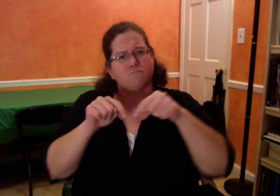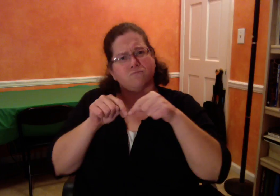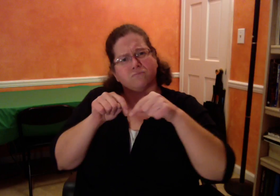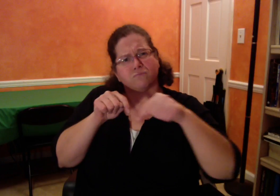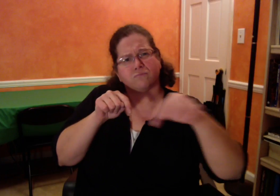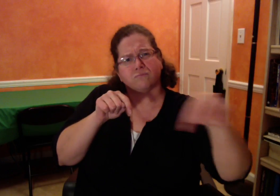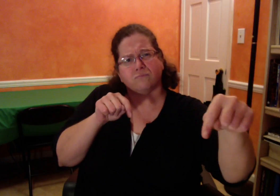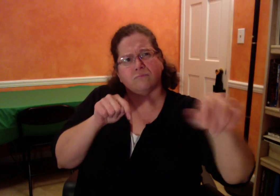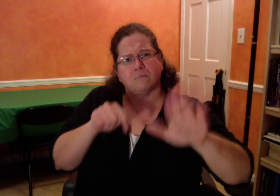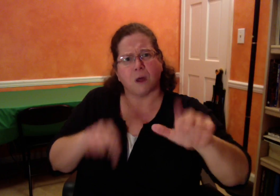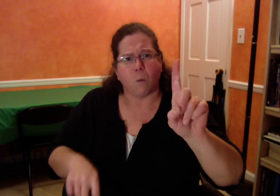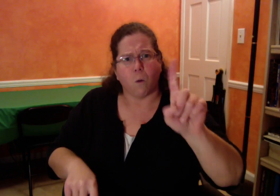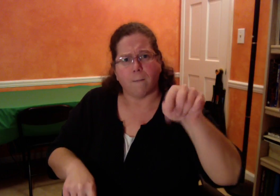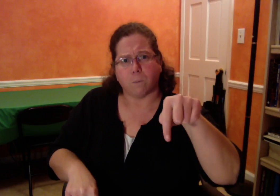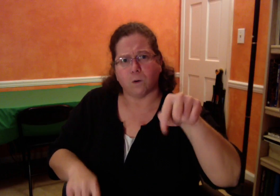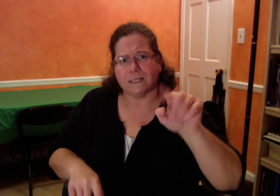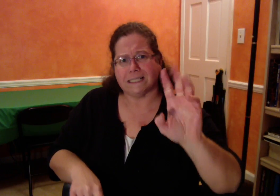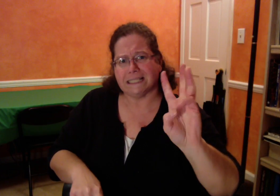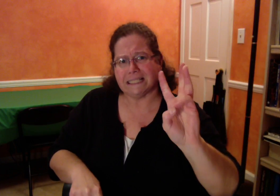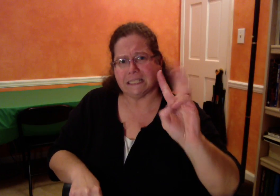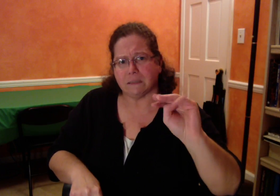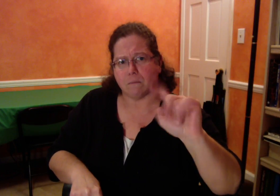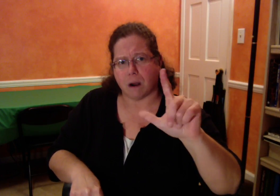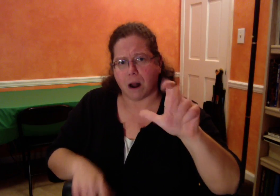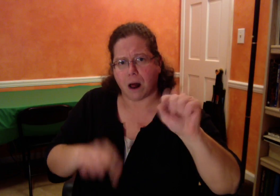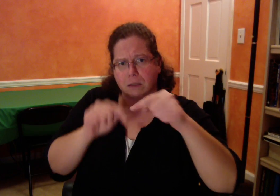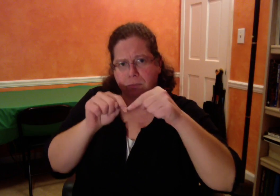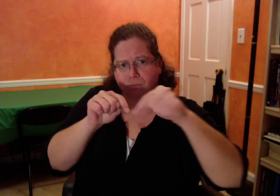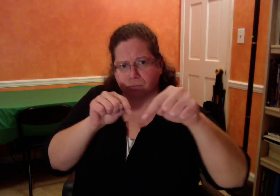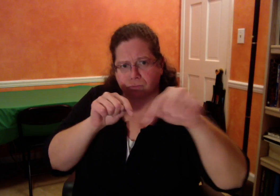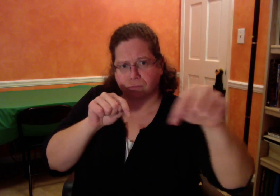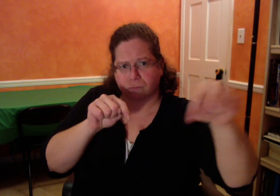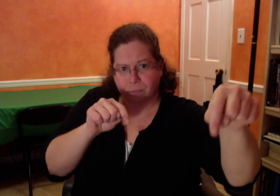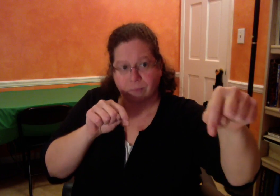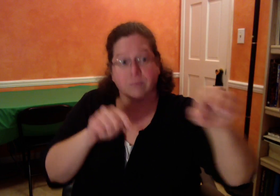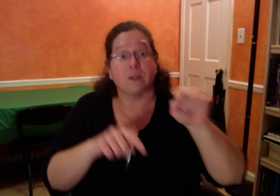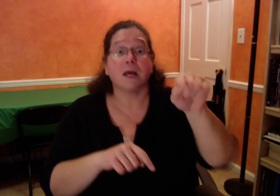The walk is approximately 1.6 miles.